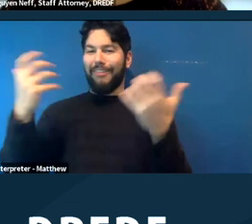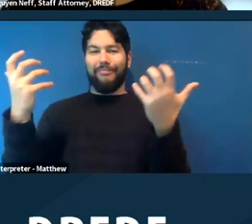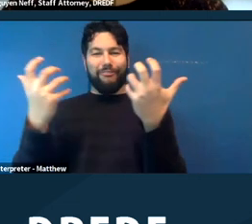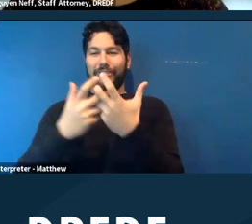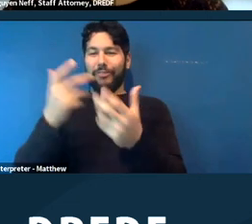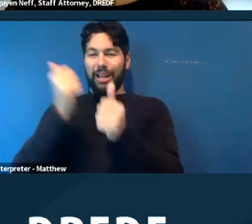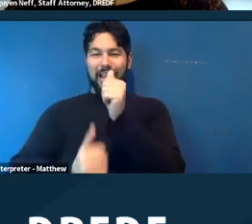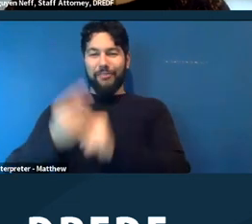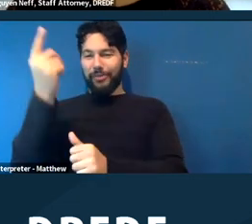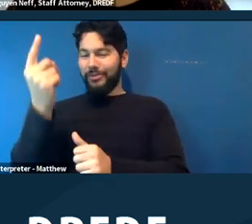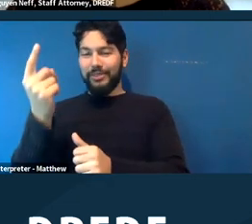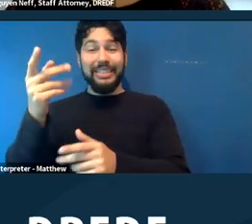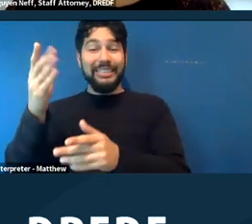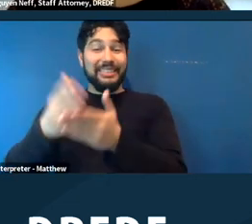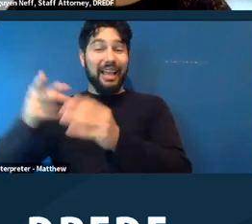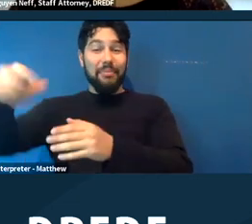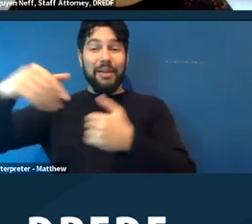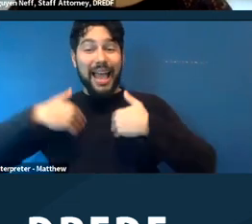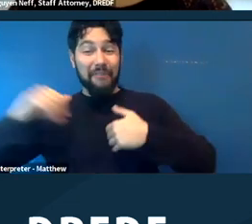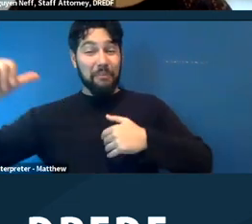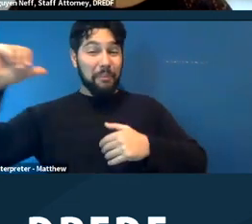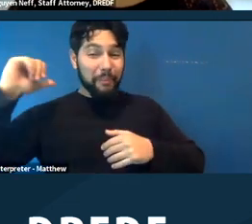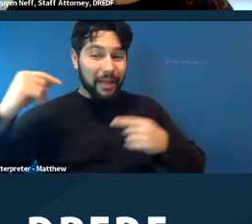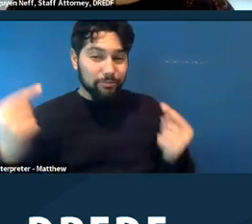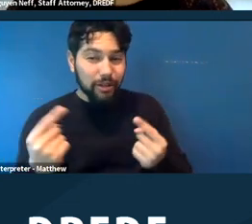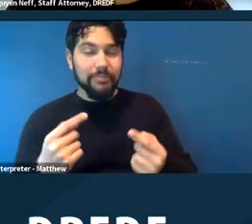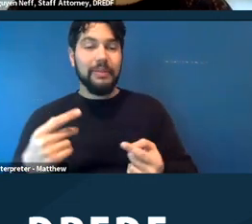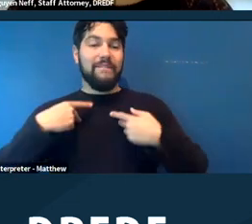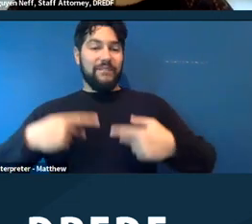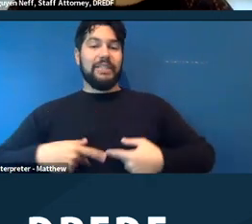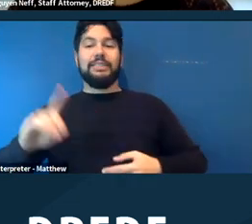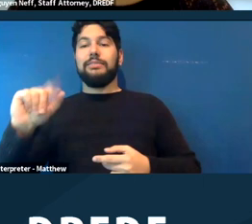might have back problems, certain physical disabilities, they can request a reasonable